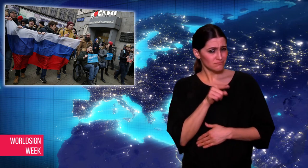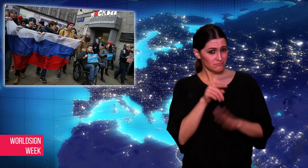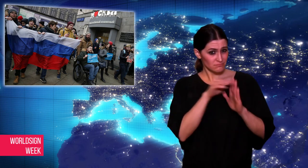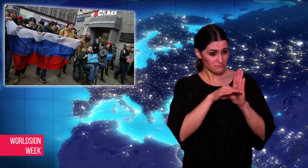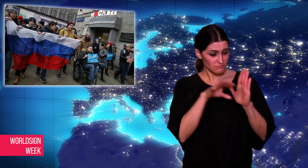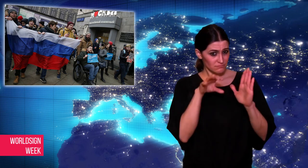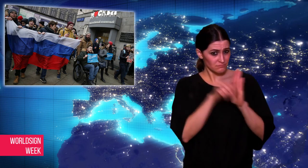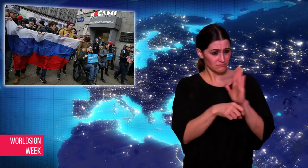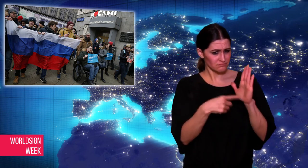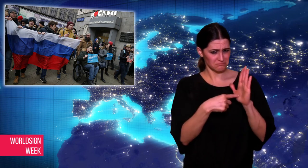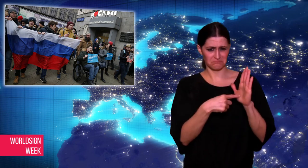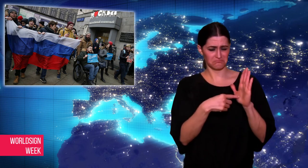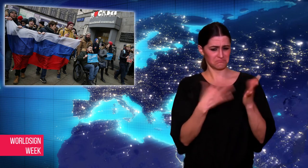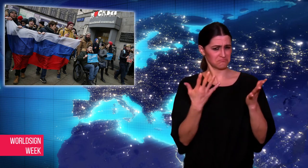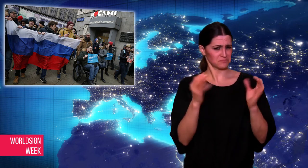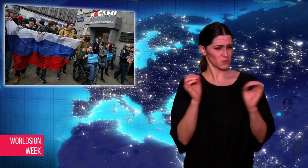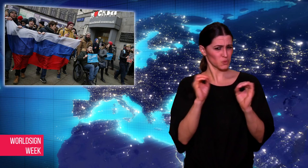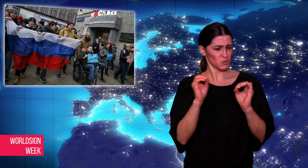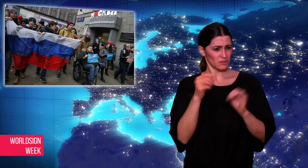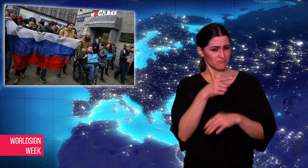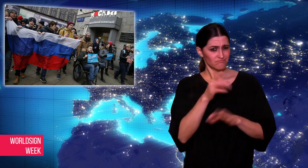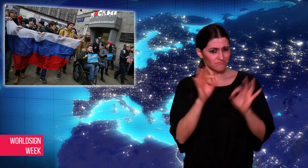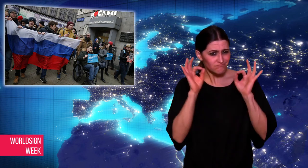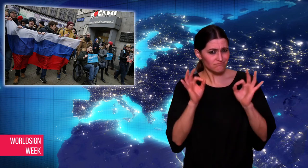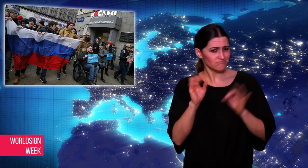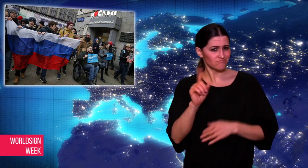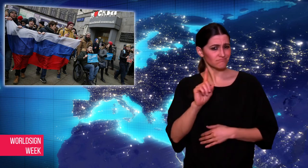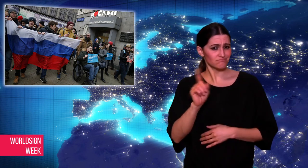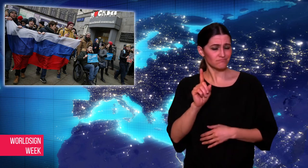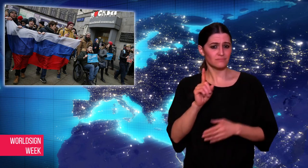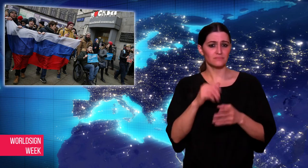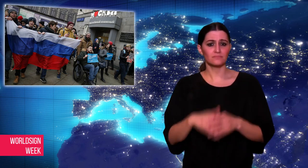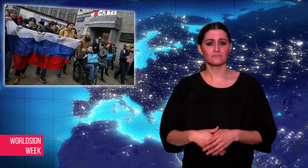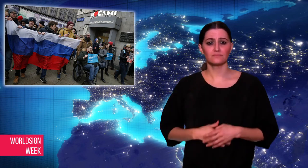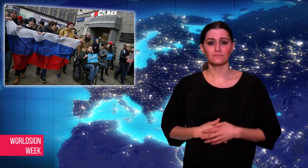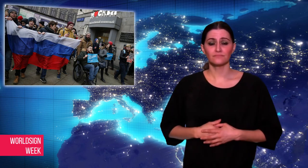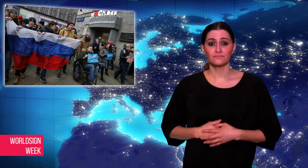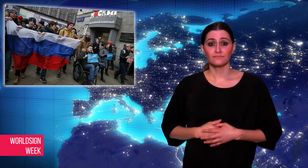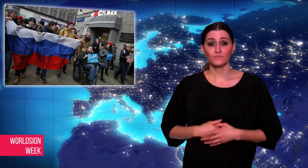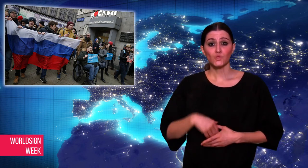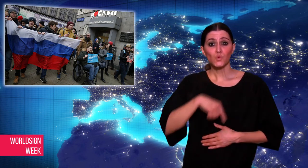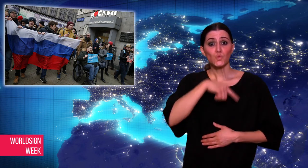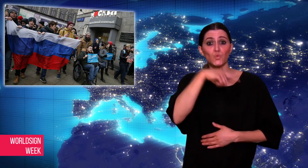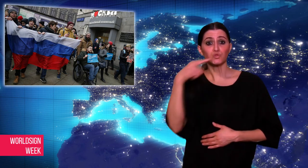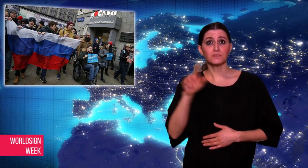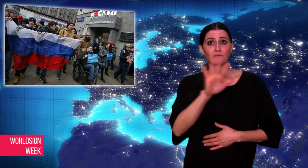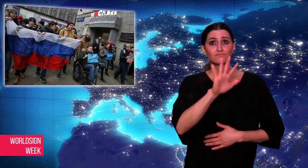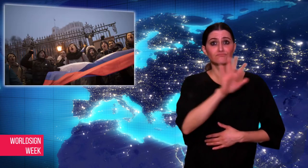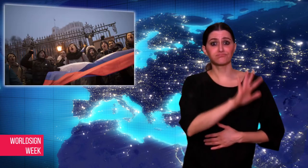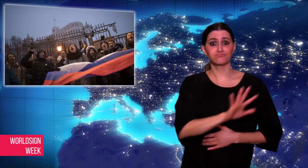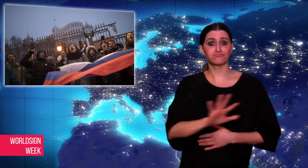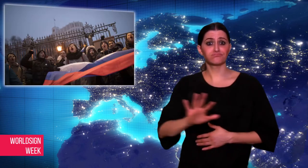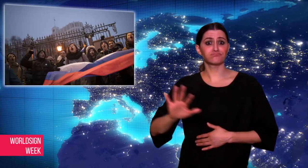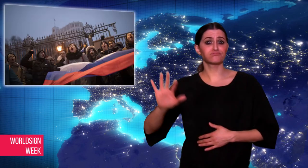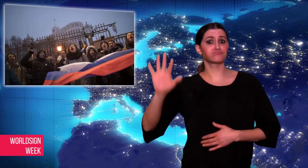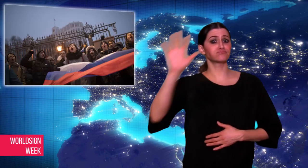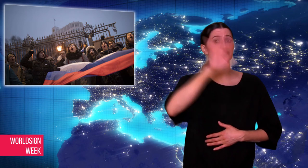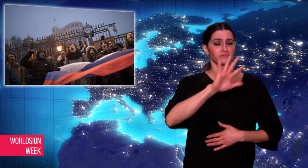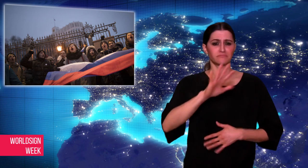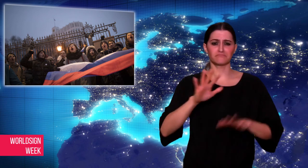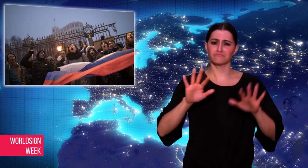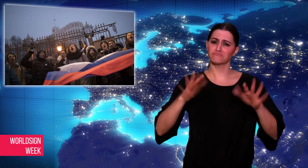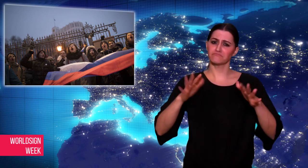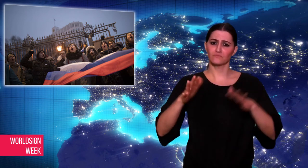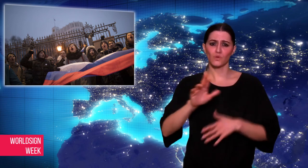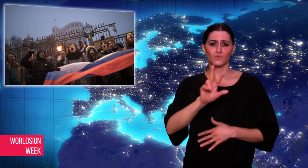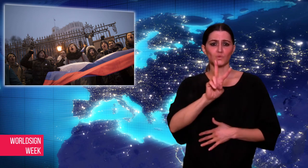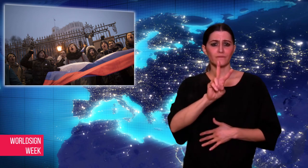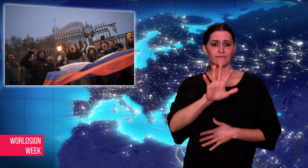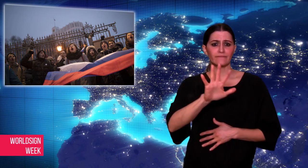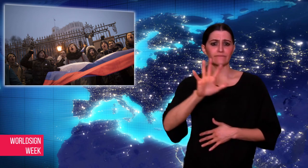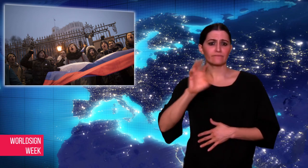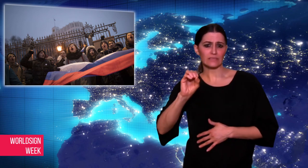Over 250 protesters were arrested